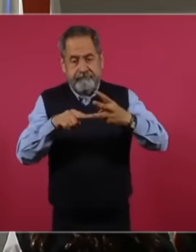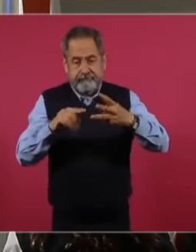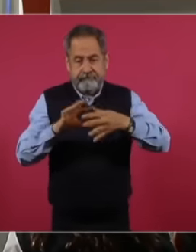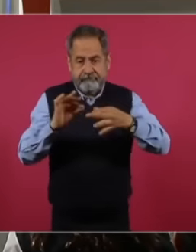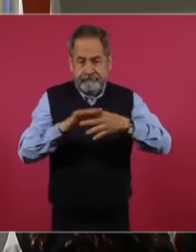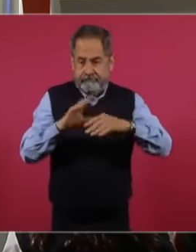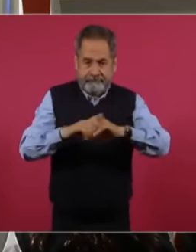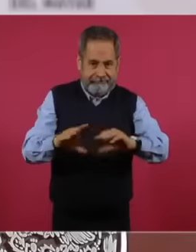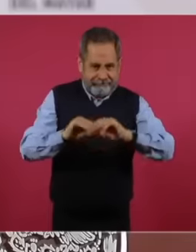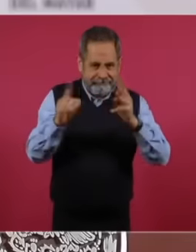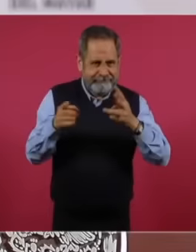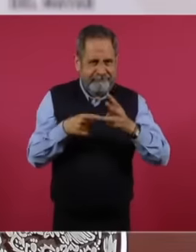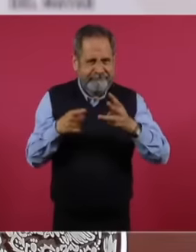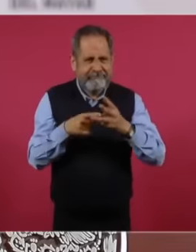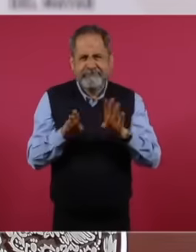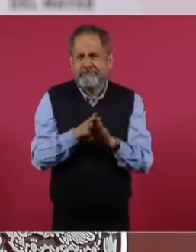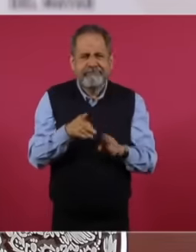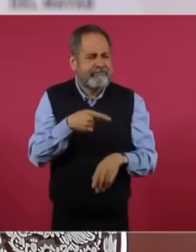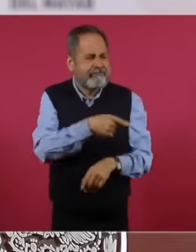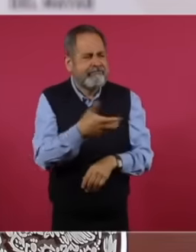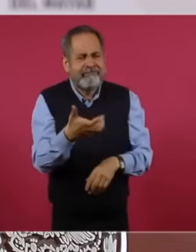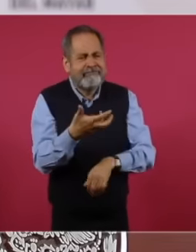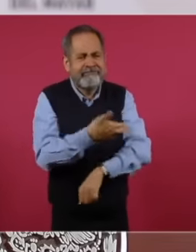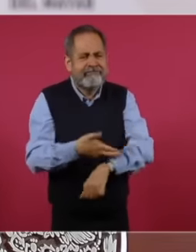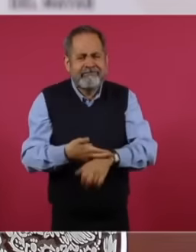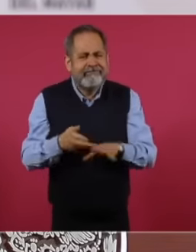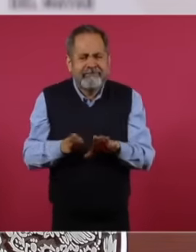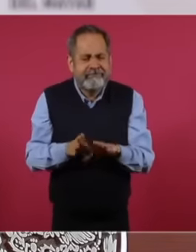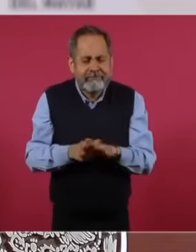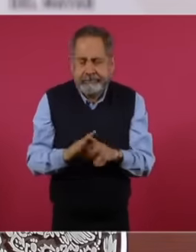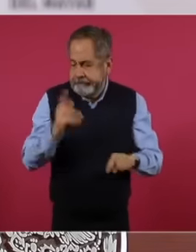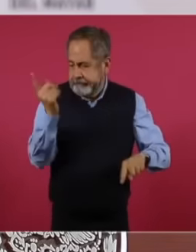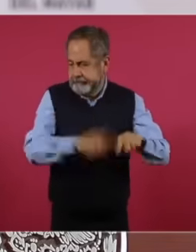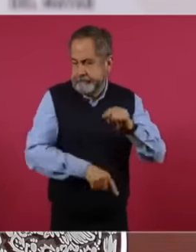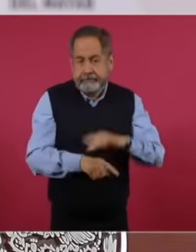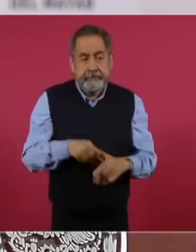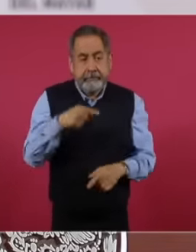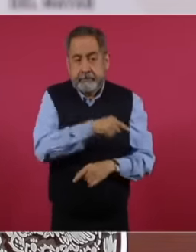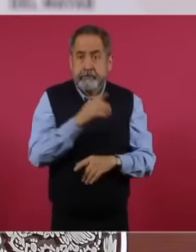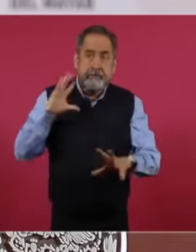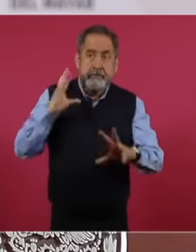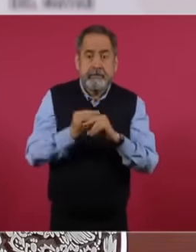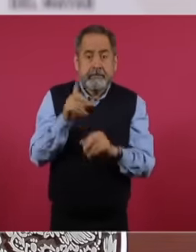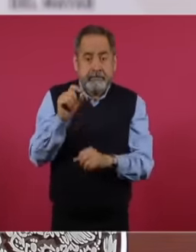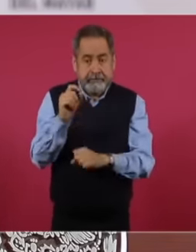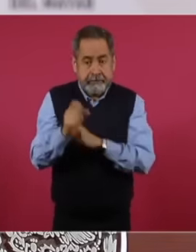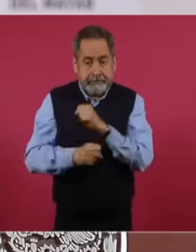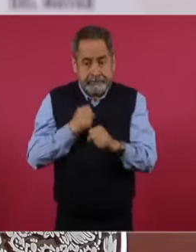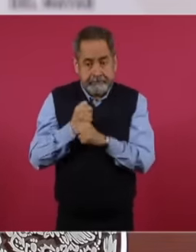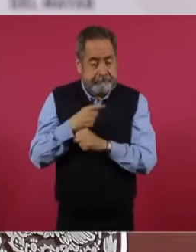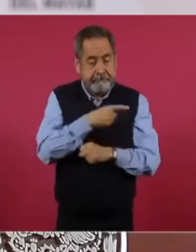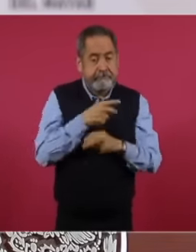describe the mode of operation of a scheme that for almost 20 years sought to establish a